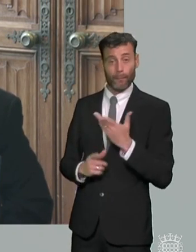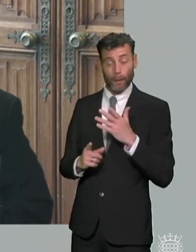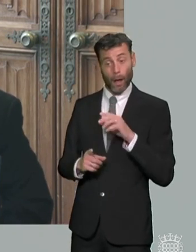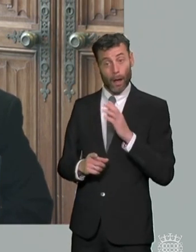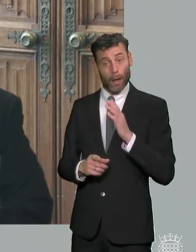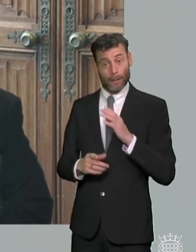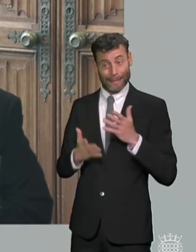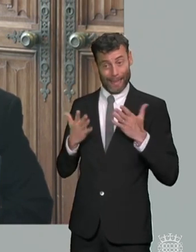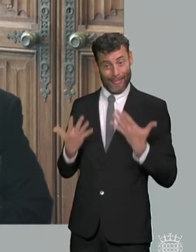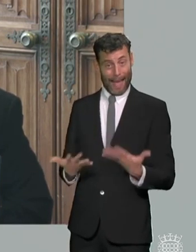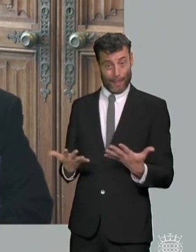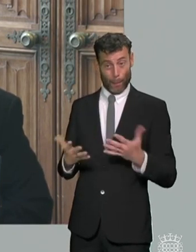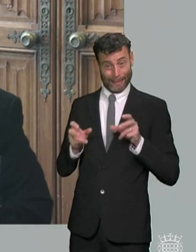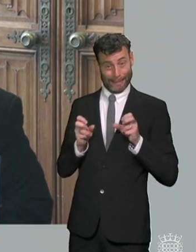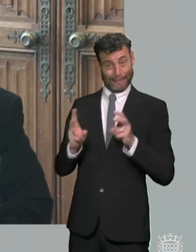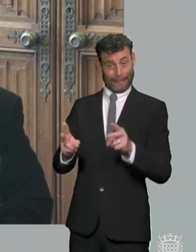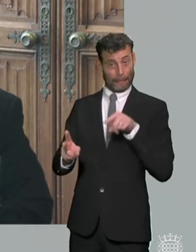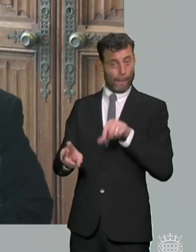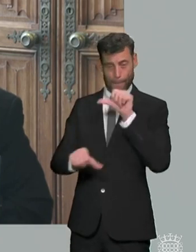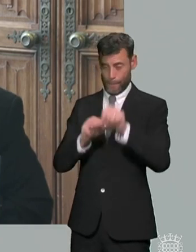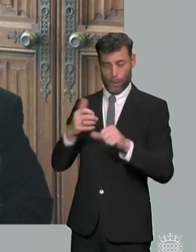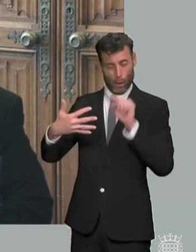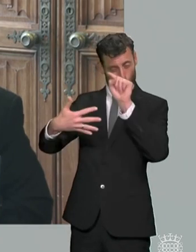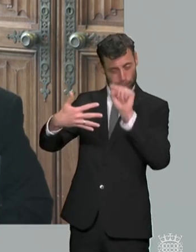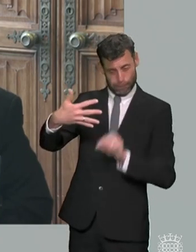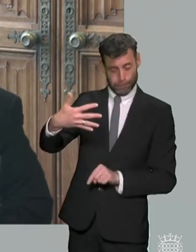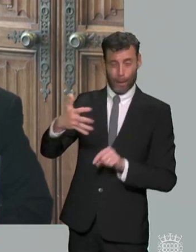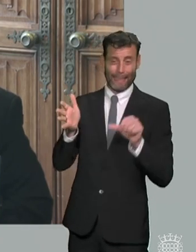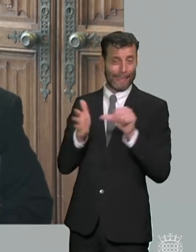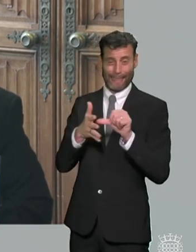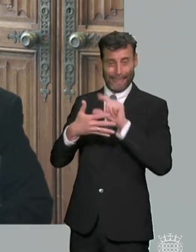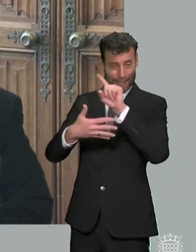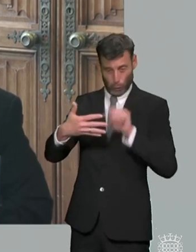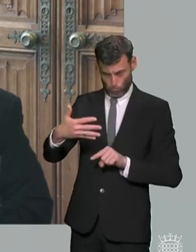more should the government be doing now to support children and young people with send